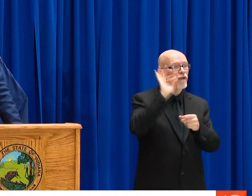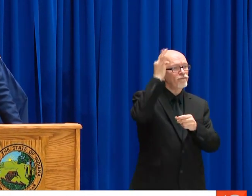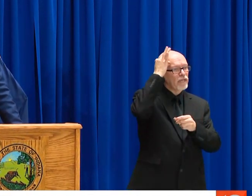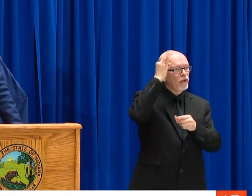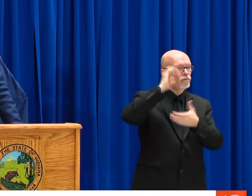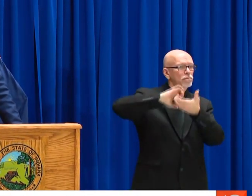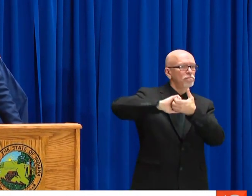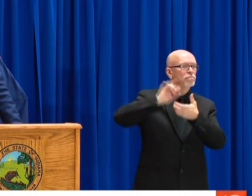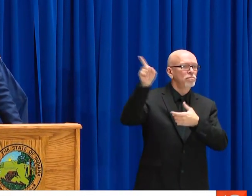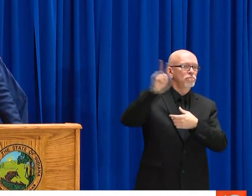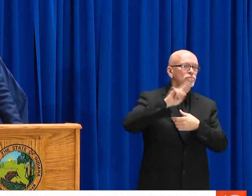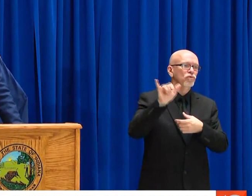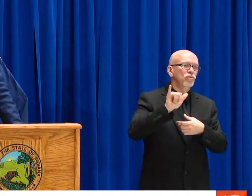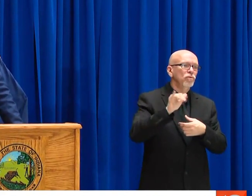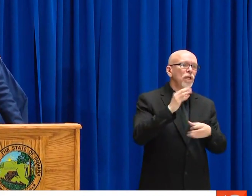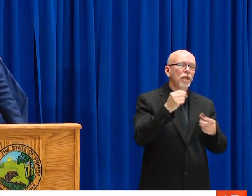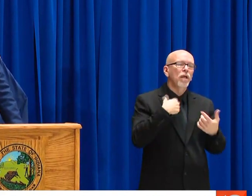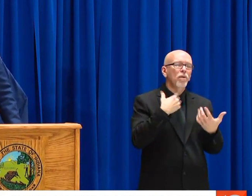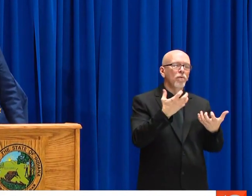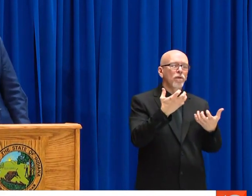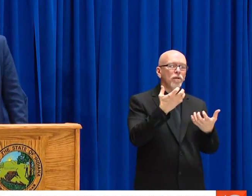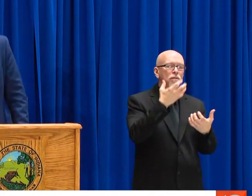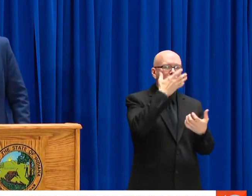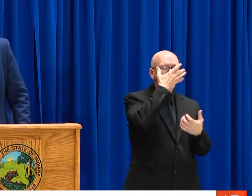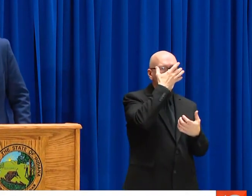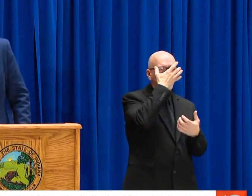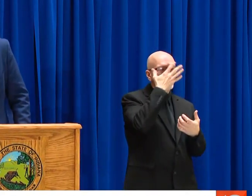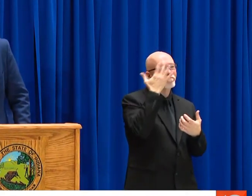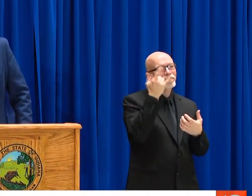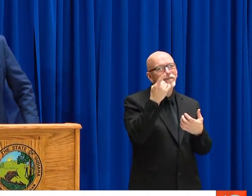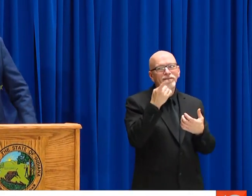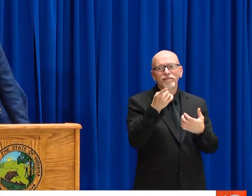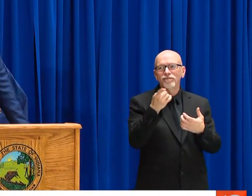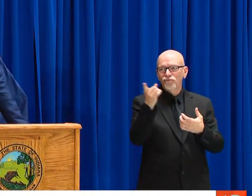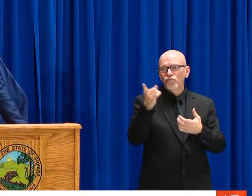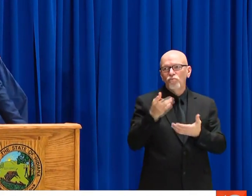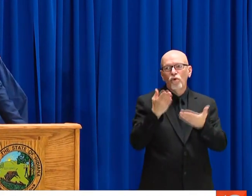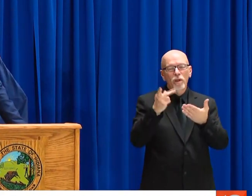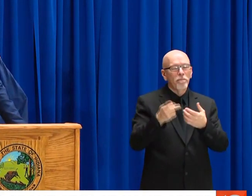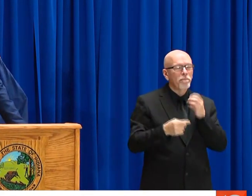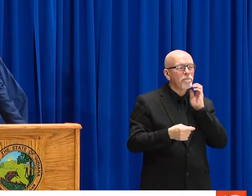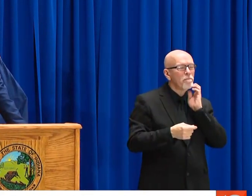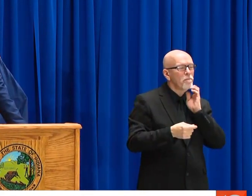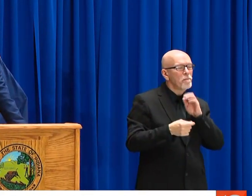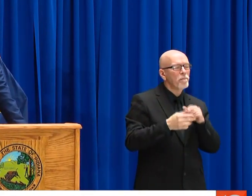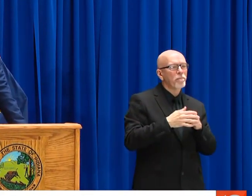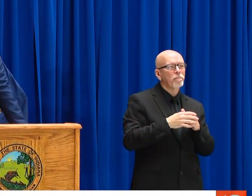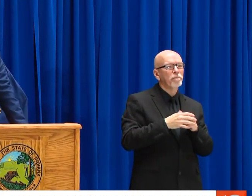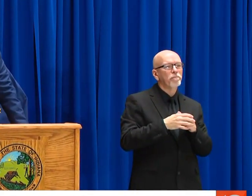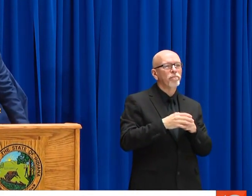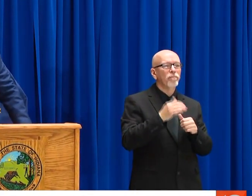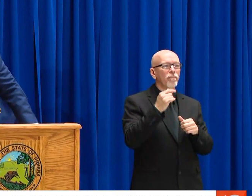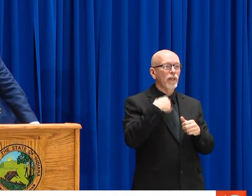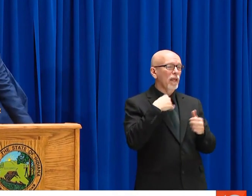DIFFERENT CITIES ALL OVER THE STATE OF INDIANA. WORKING TOGETHER. INCLUDING WITH OUR FEDERAL PARTNERS.